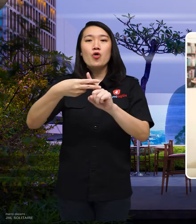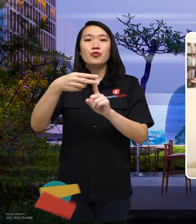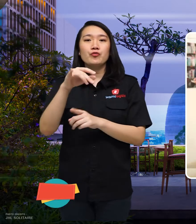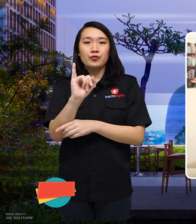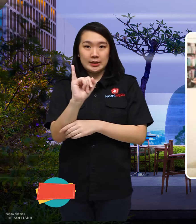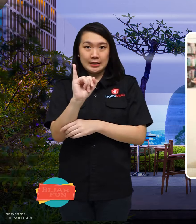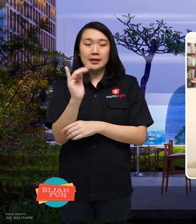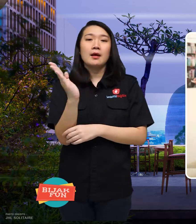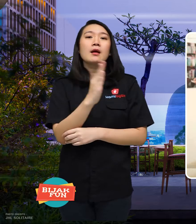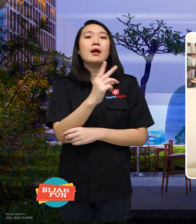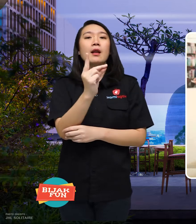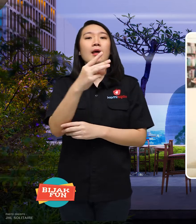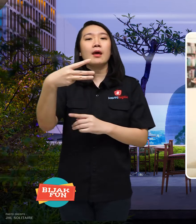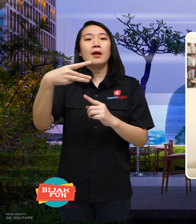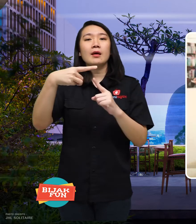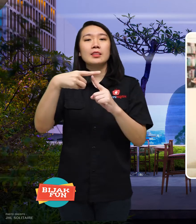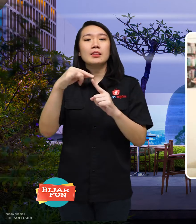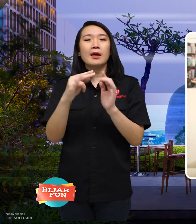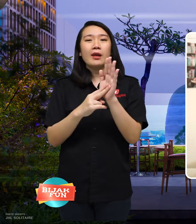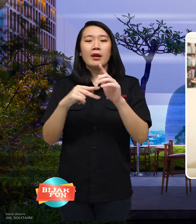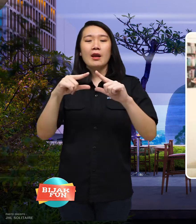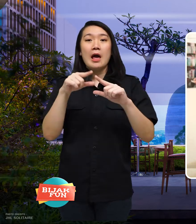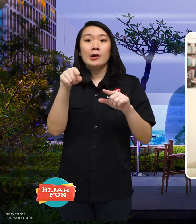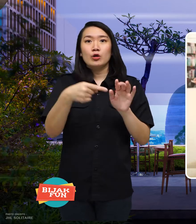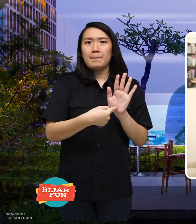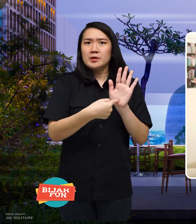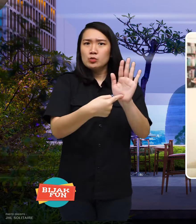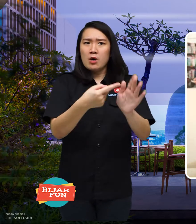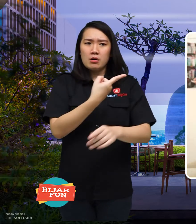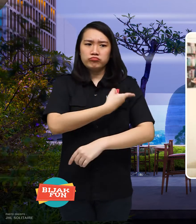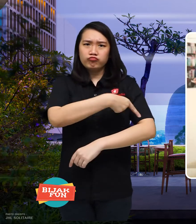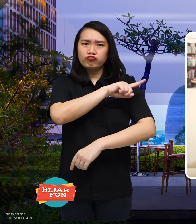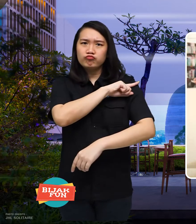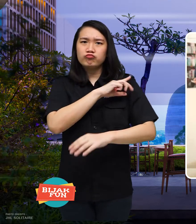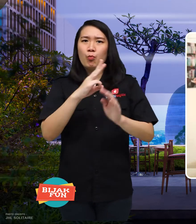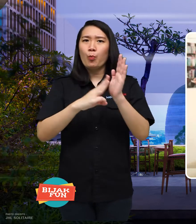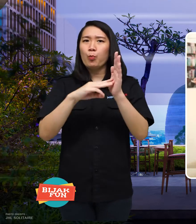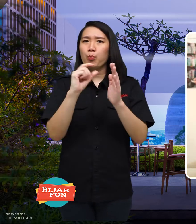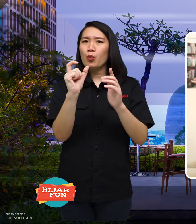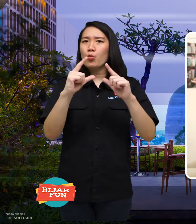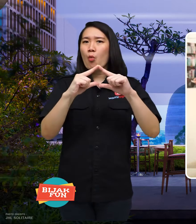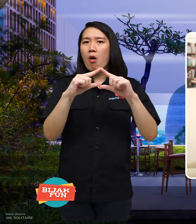and start showing skills MUA professional from her.